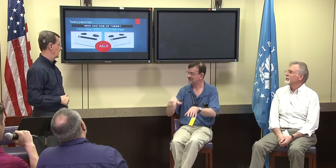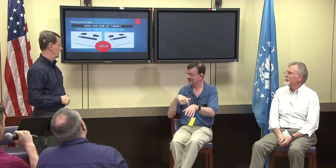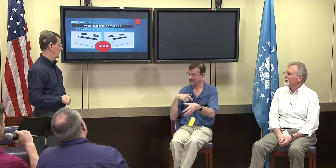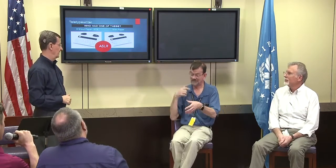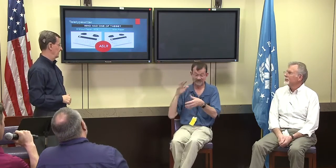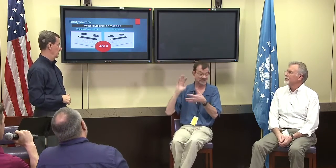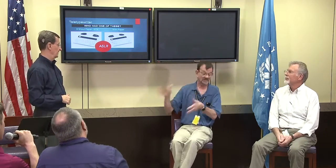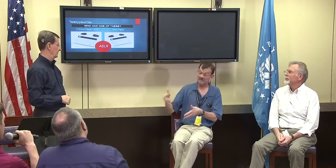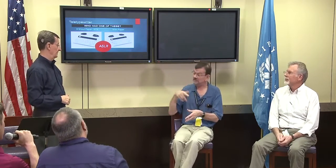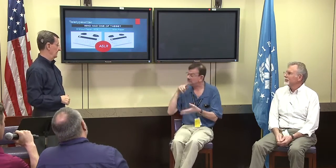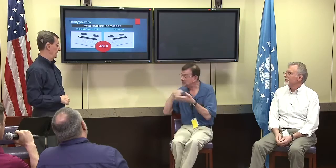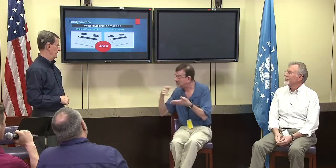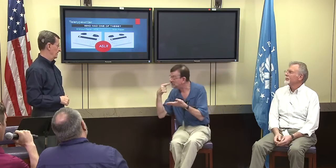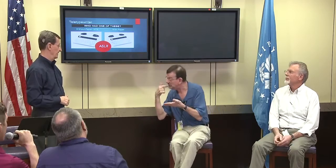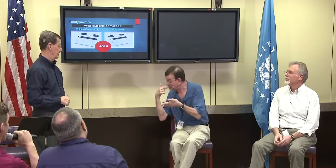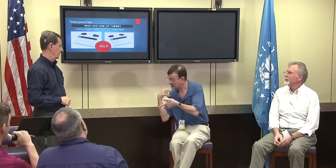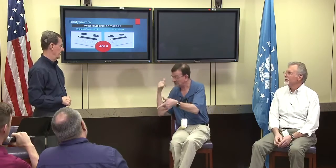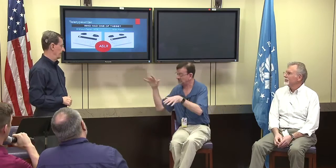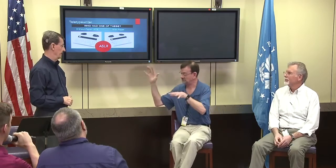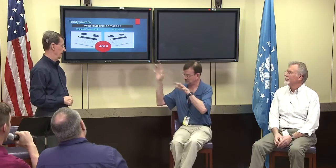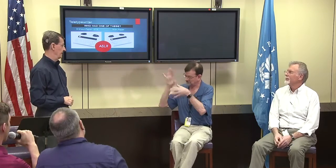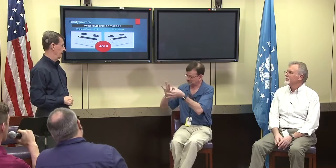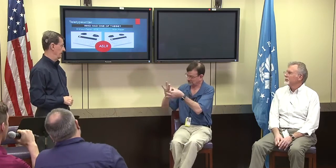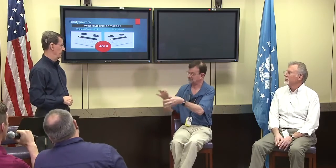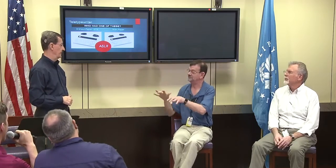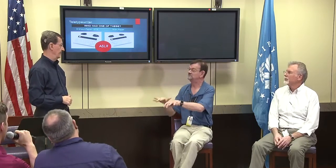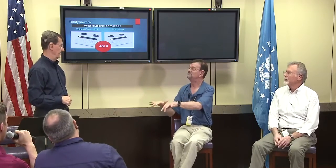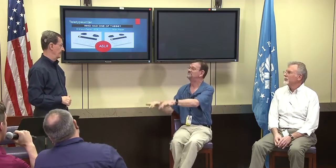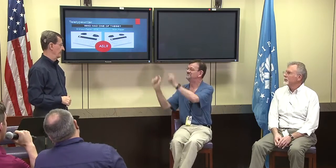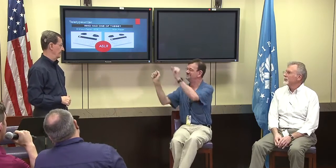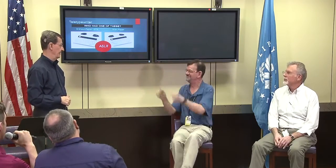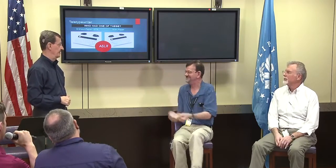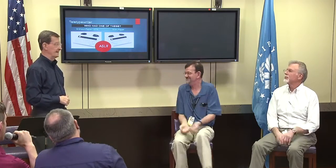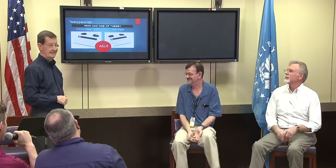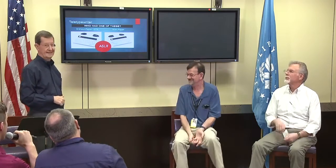and so it would go ahead and leave the message for me